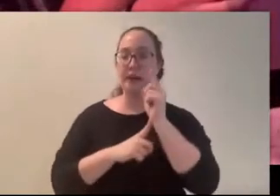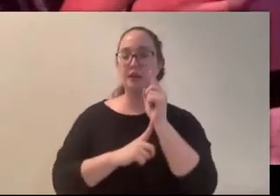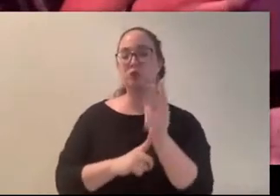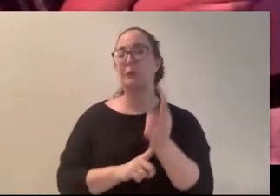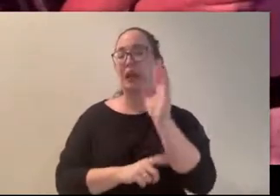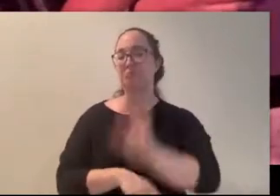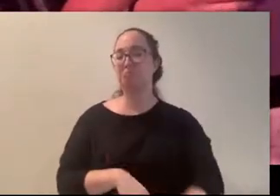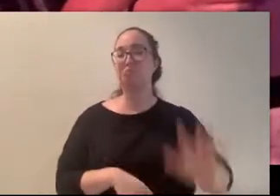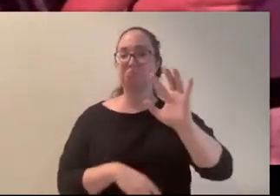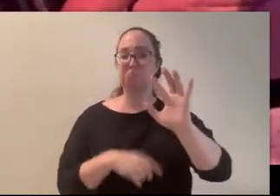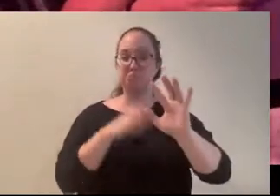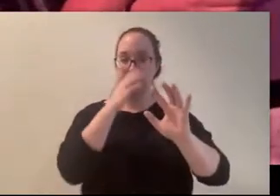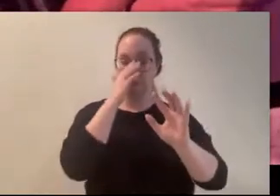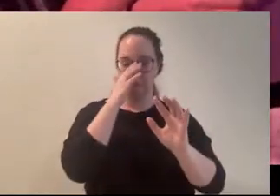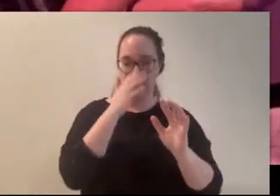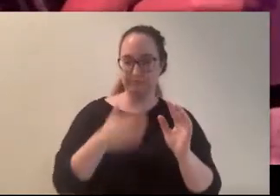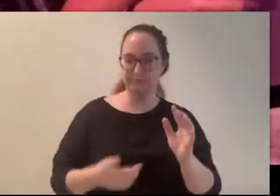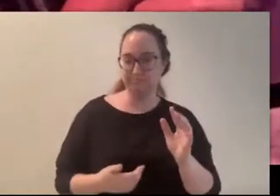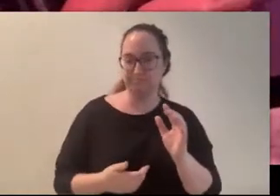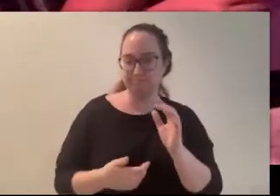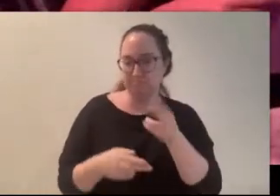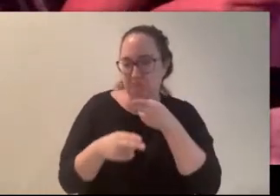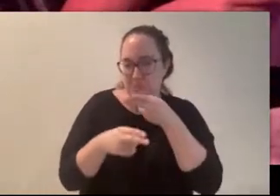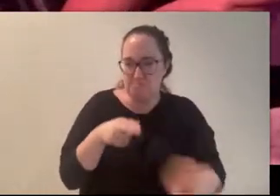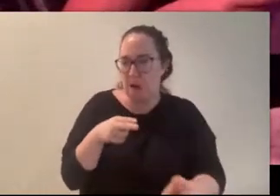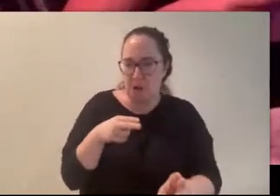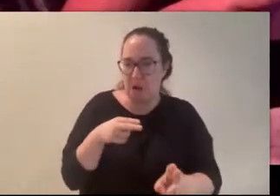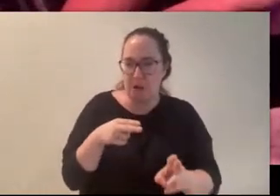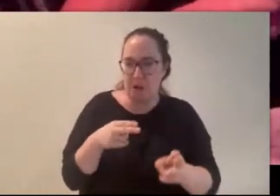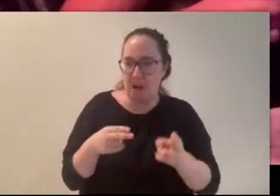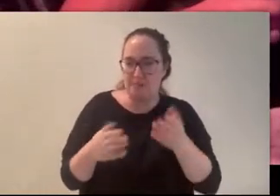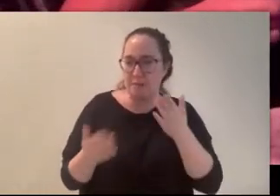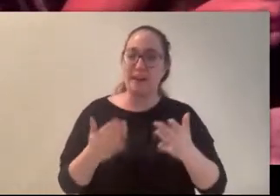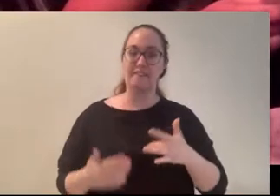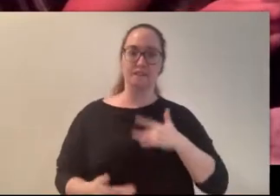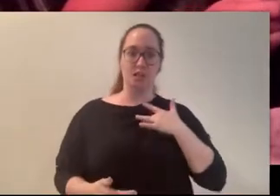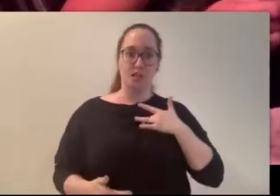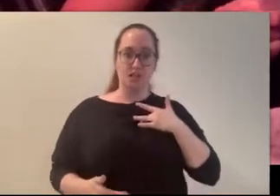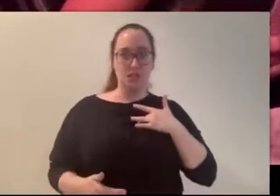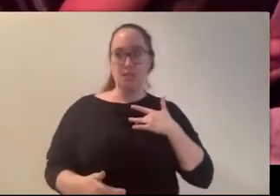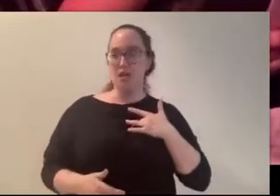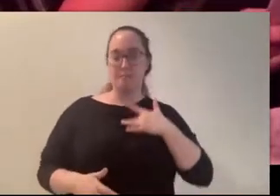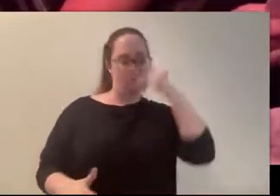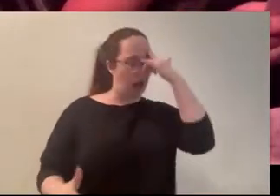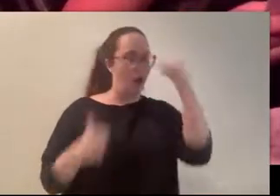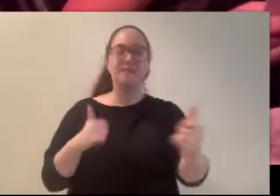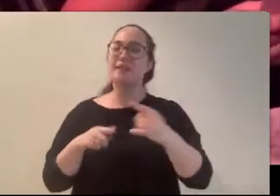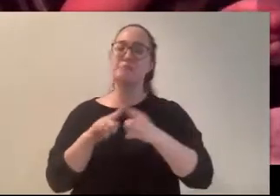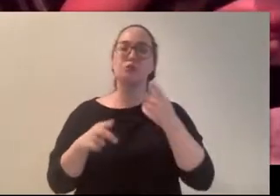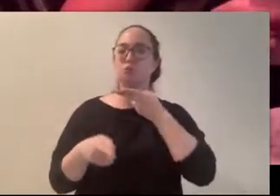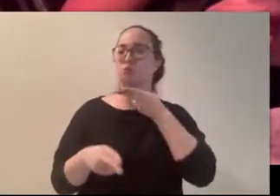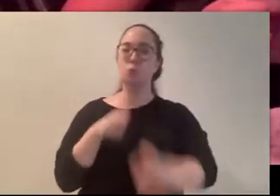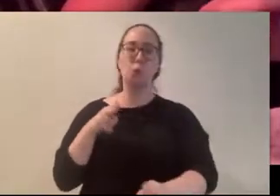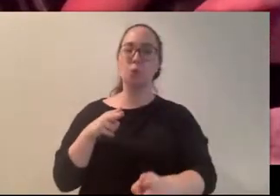it couldn’t have been longer, despite feeling like it, and nothing seemed to happen. My fear began to